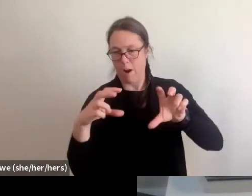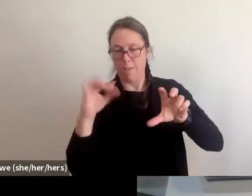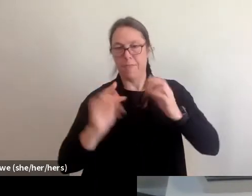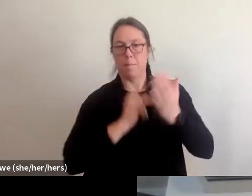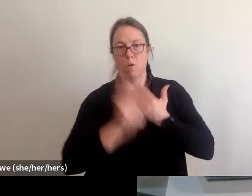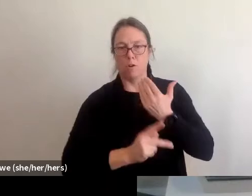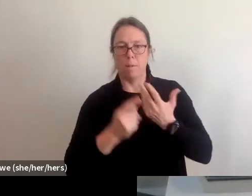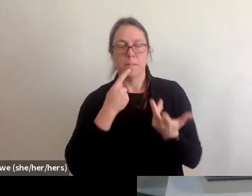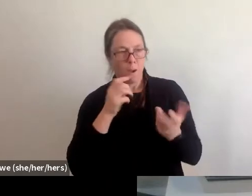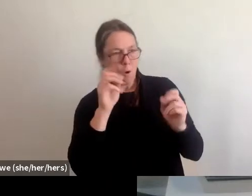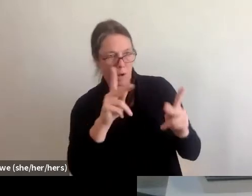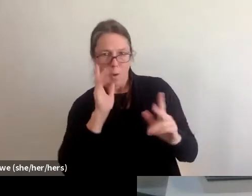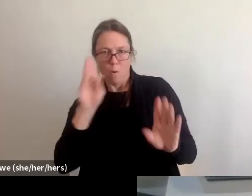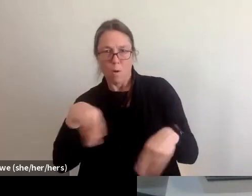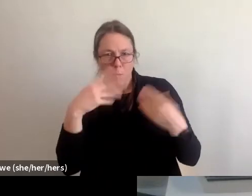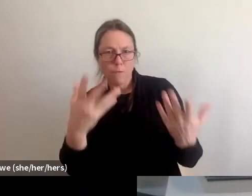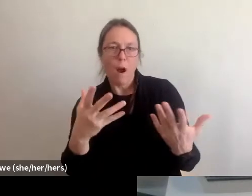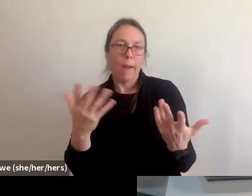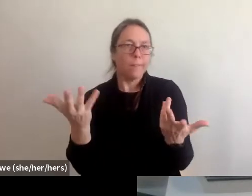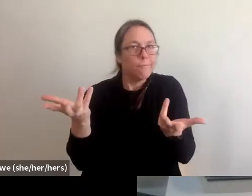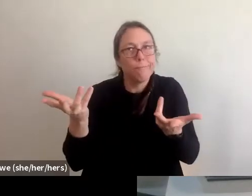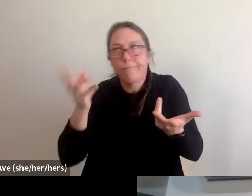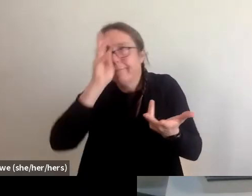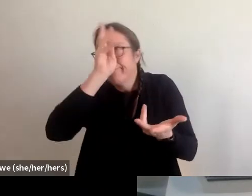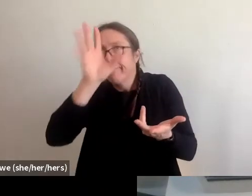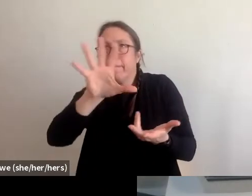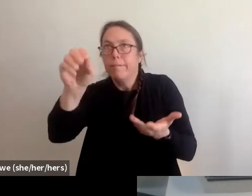is going to get $50 million through the CDBGDR program.